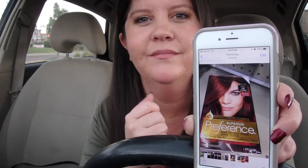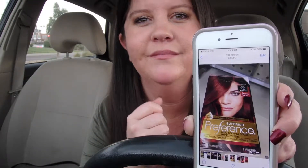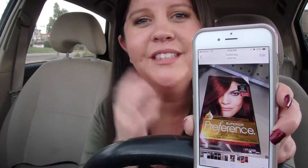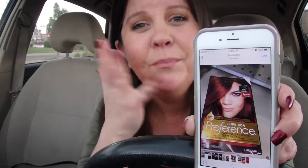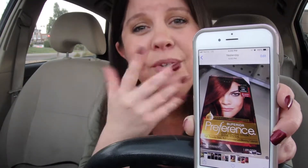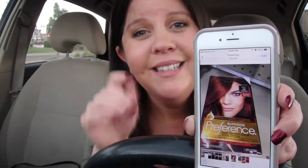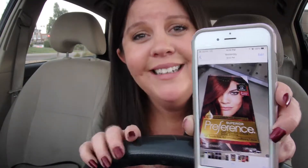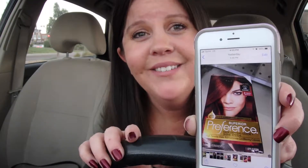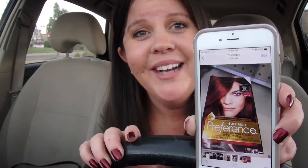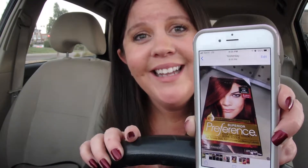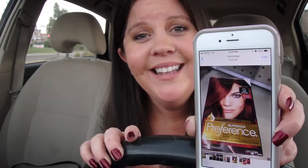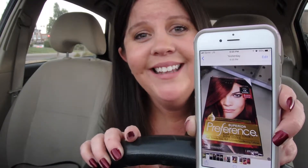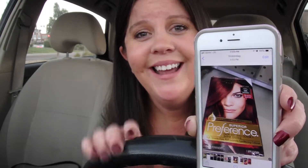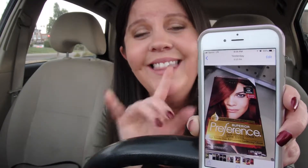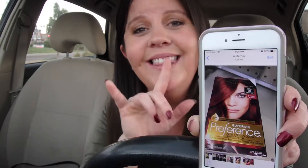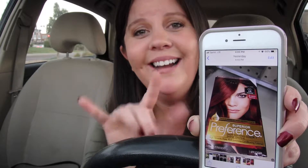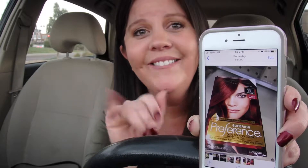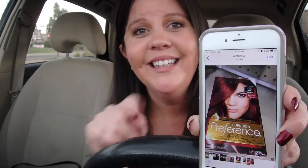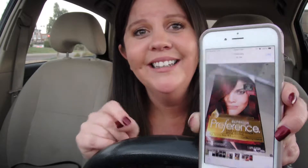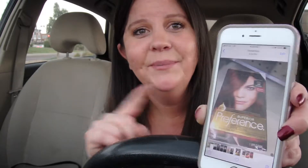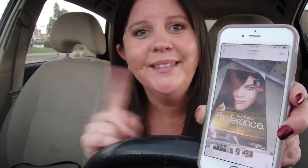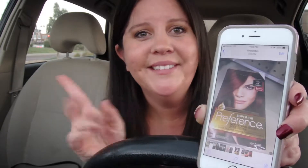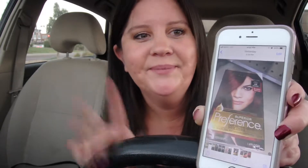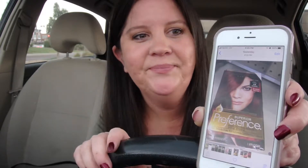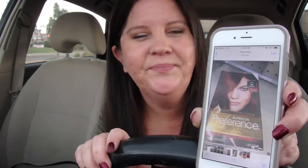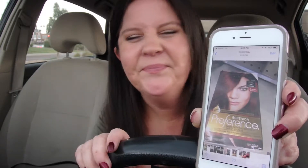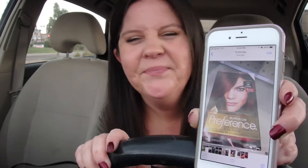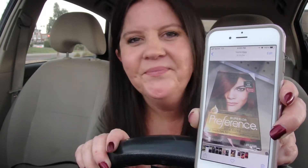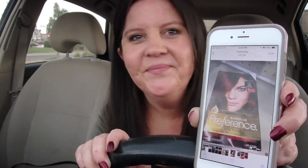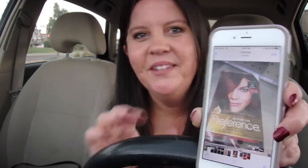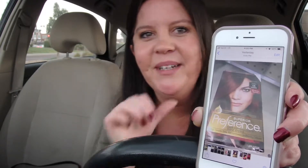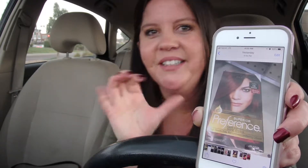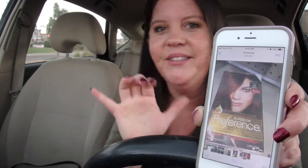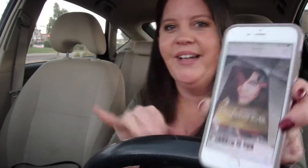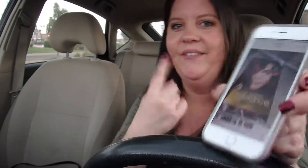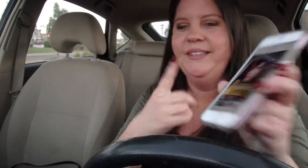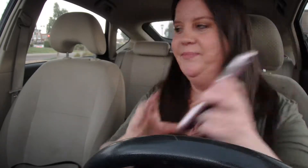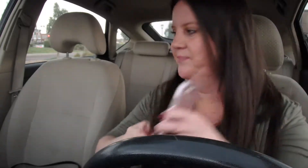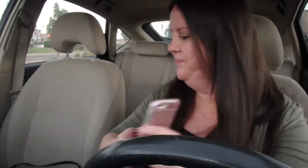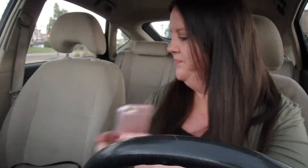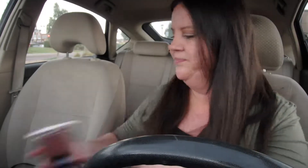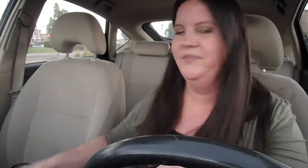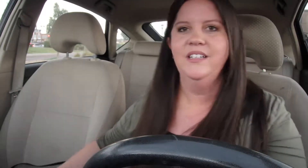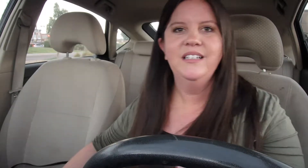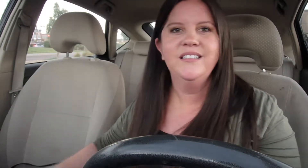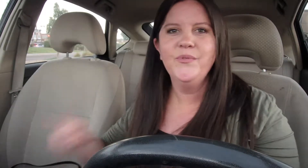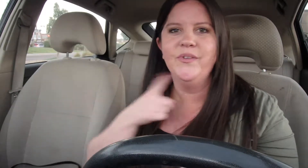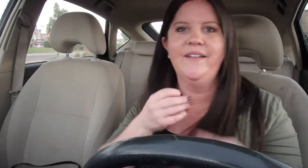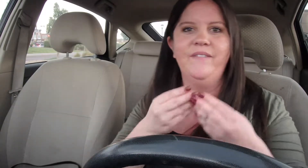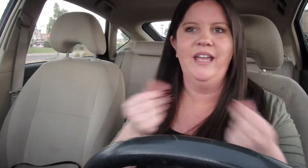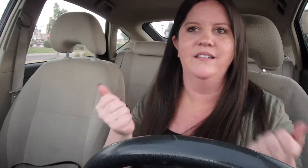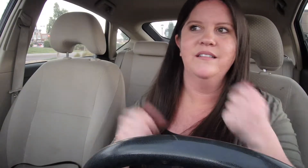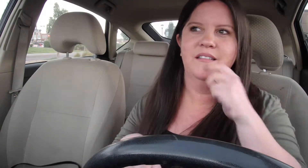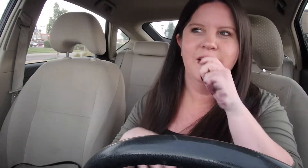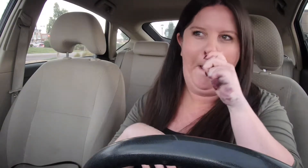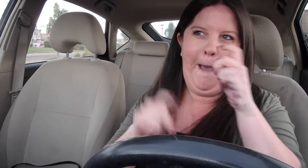That's pretty right? I love it but I'm not gonna do that one Red fades